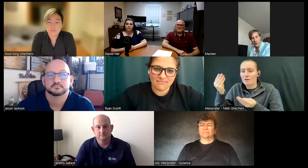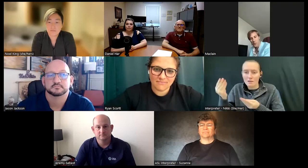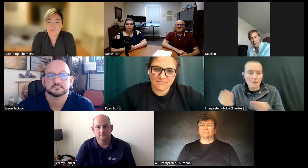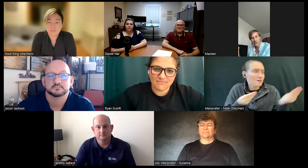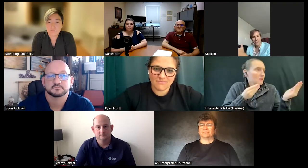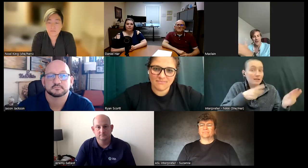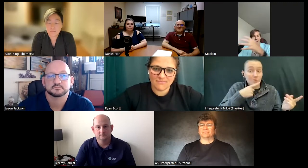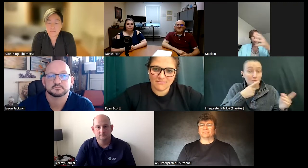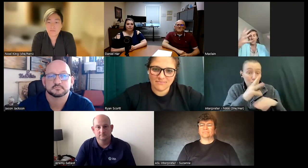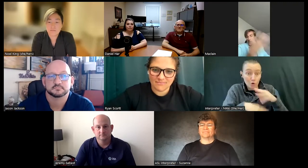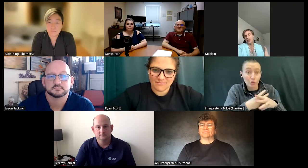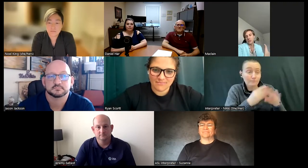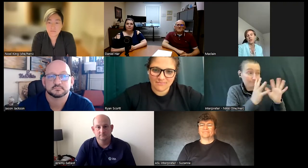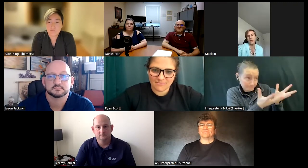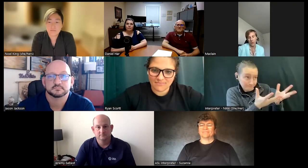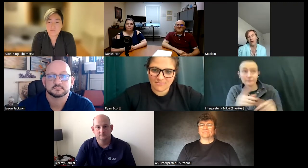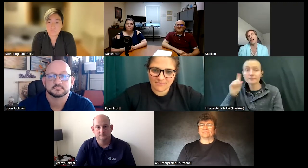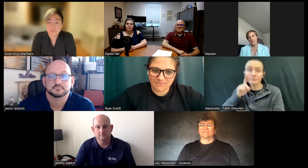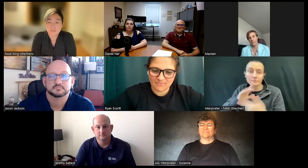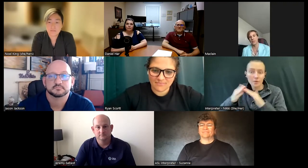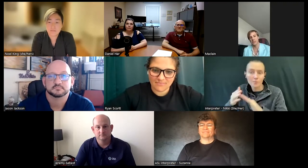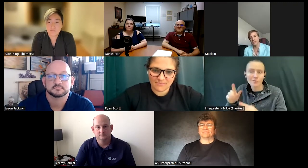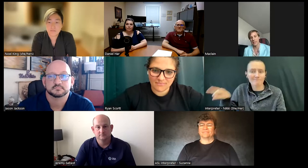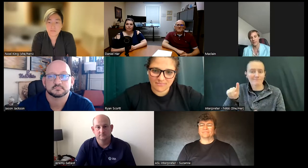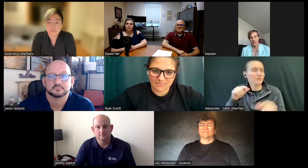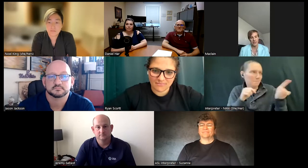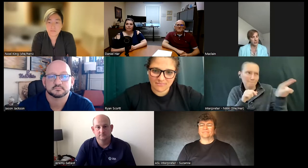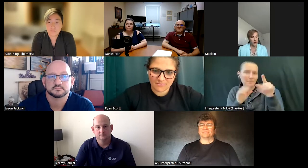hearing world and the deaf Community for a lot of these companies because they